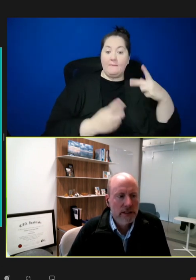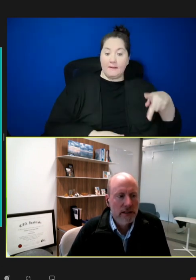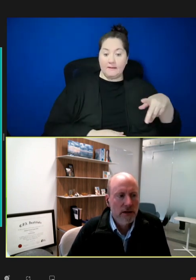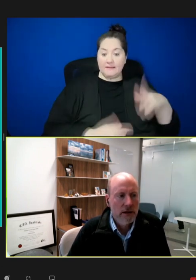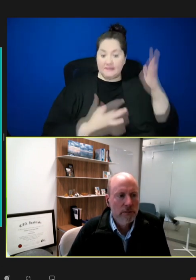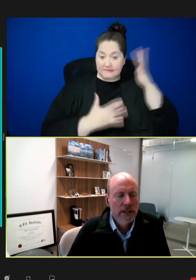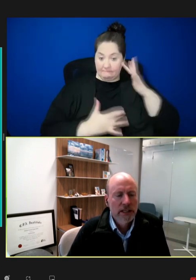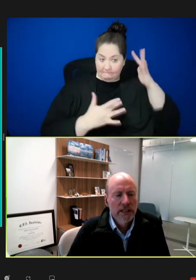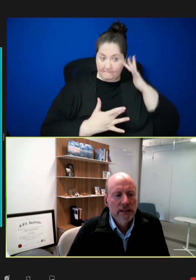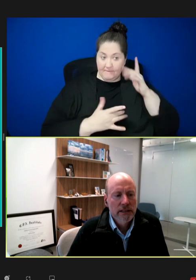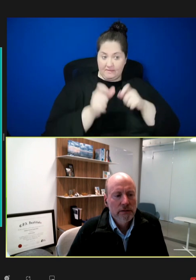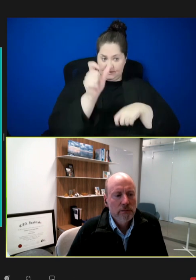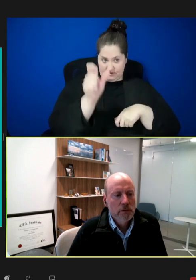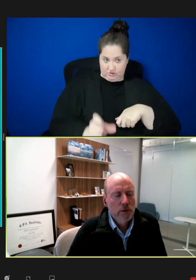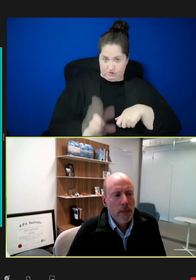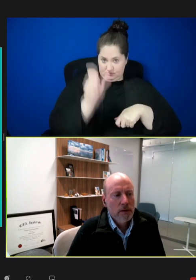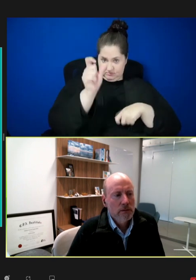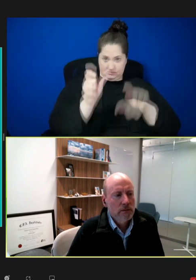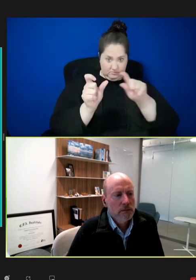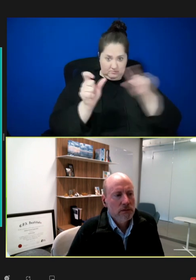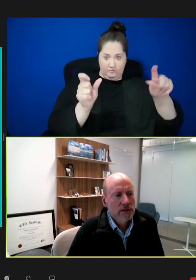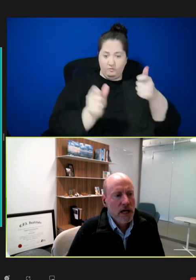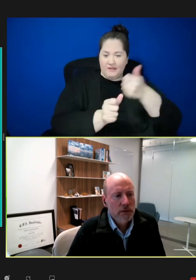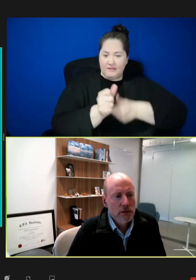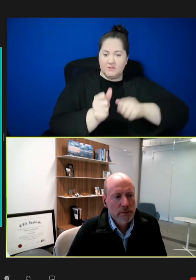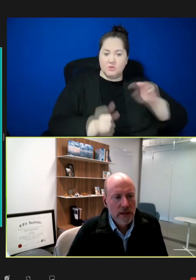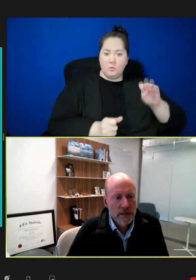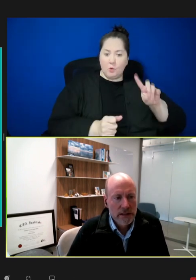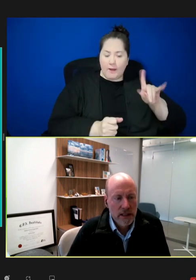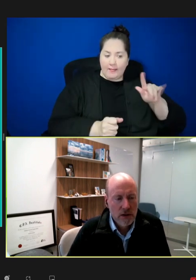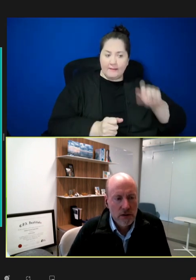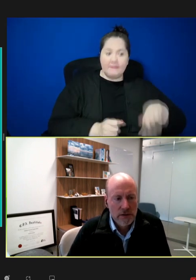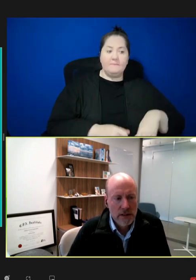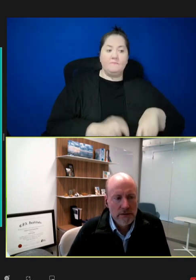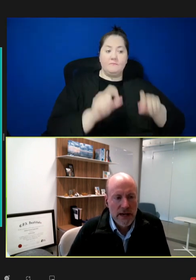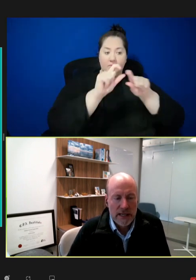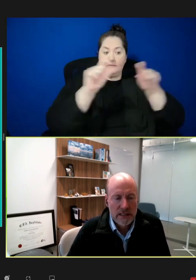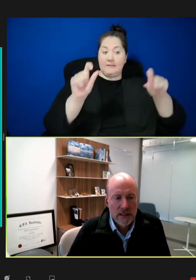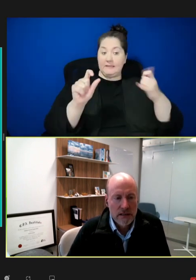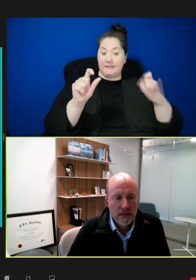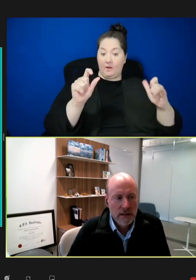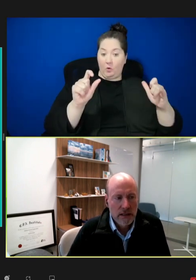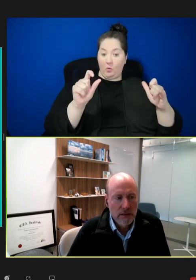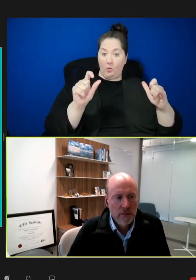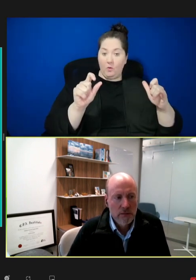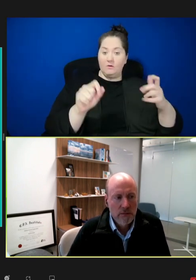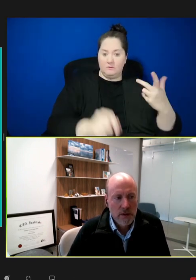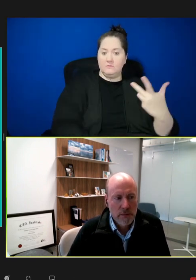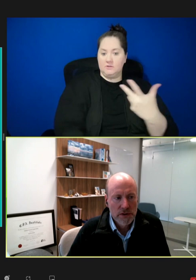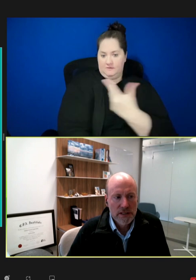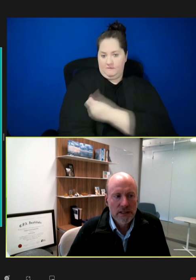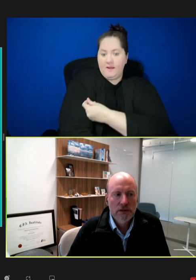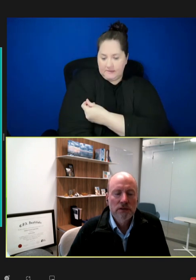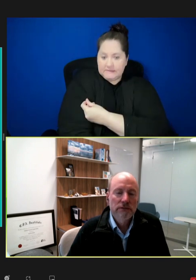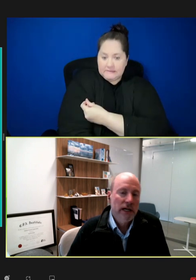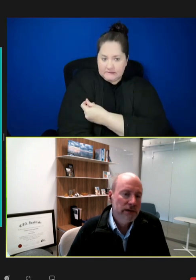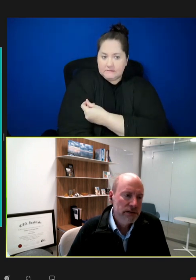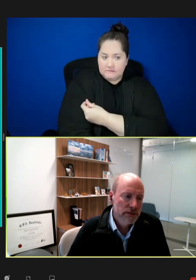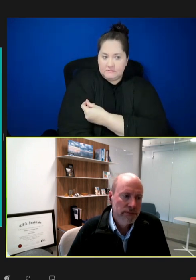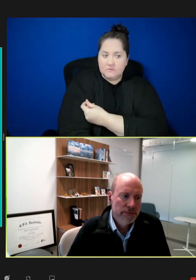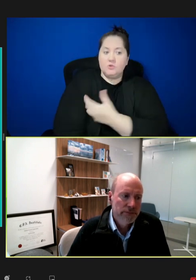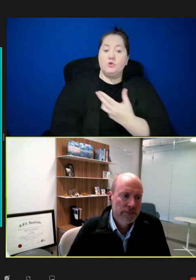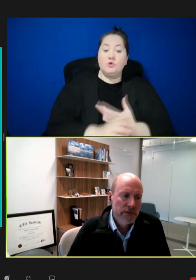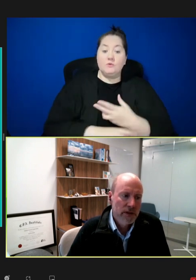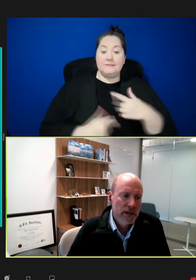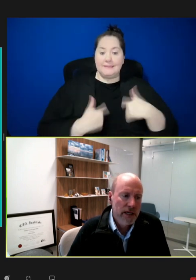in the column. The top group there in yellow are the vaccine approaches that use a virus,